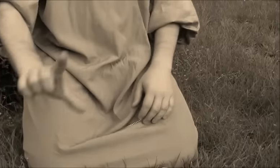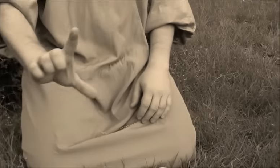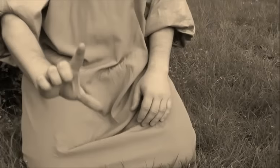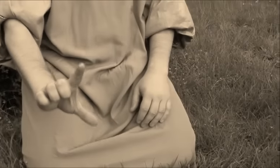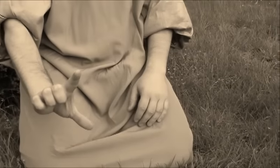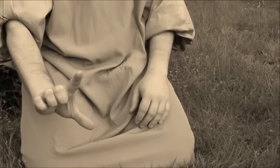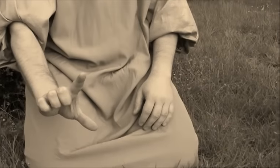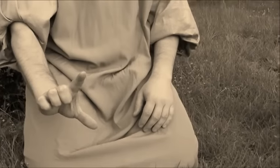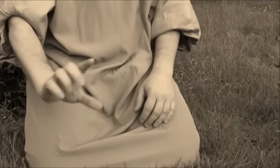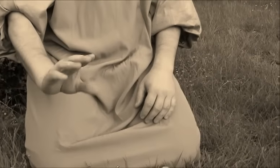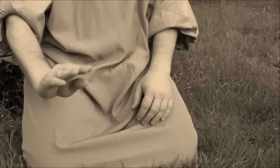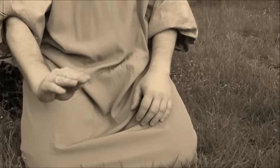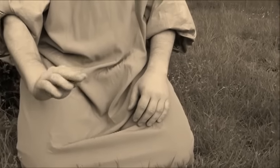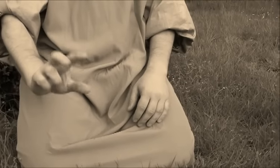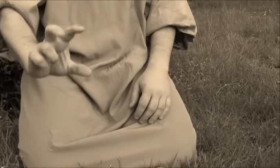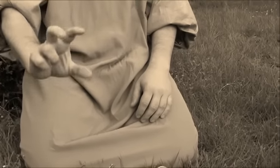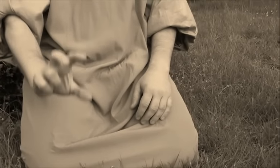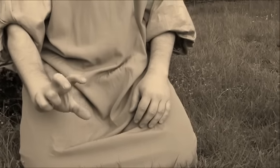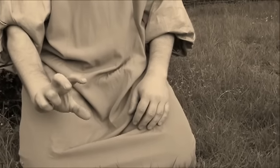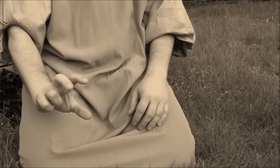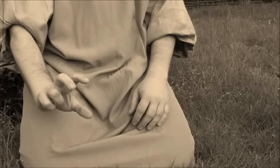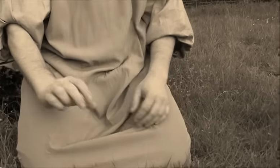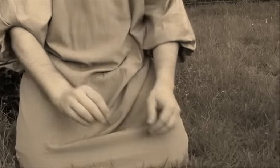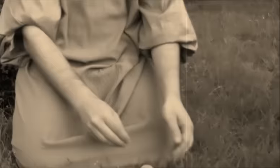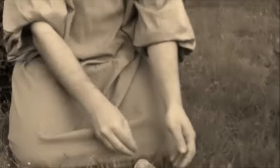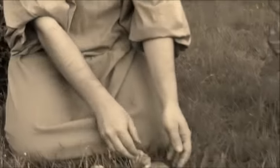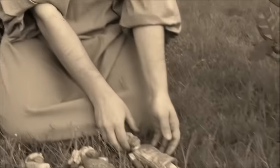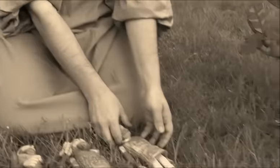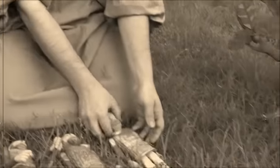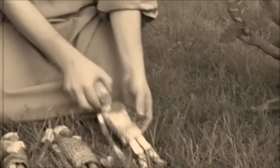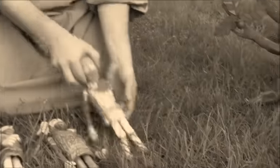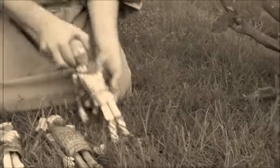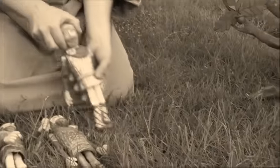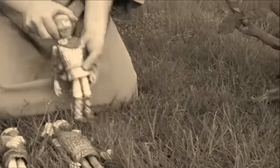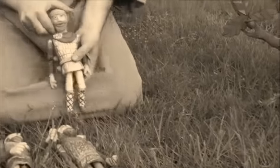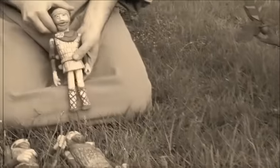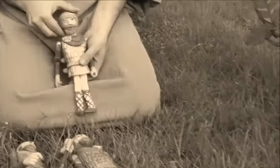Lech was one of three brothers.